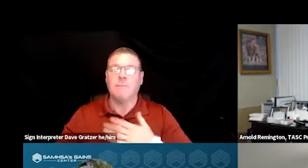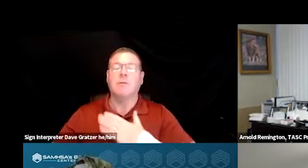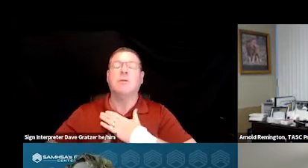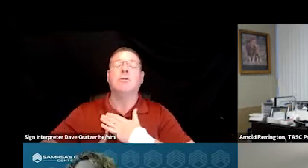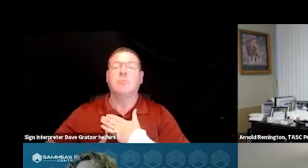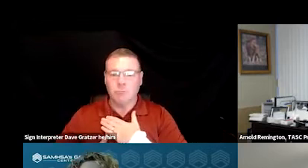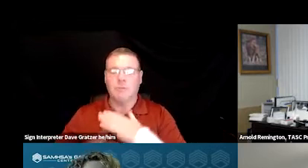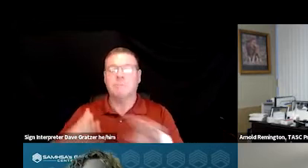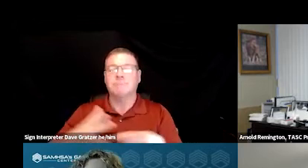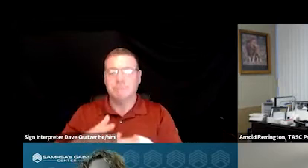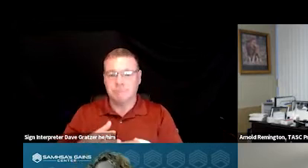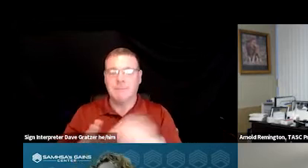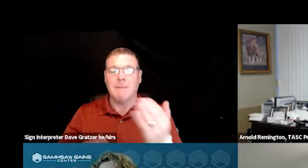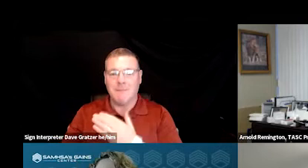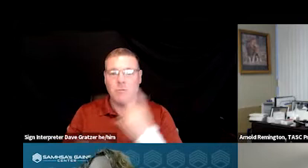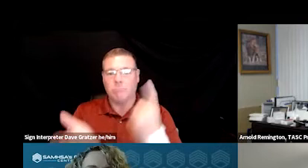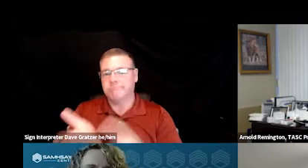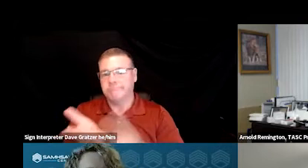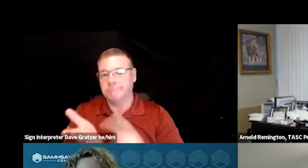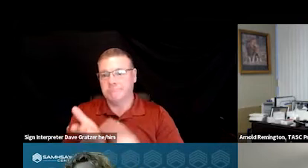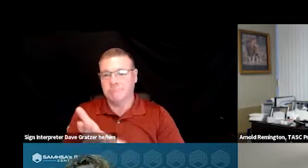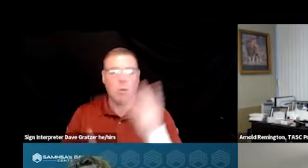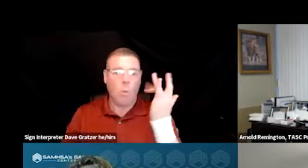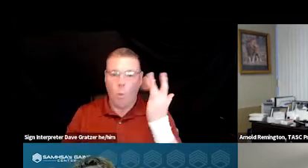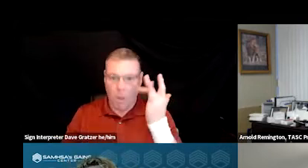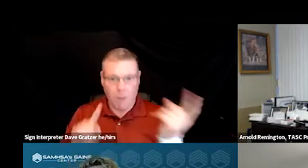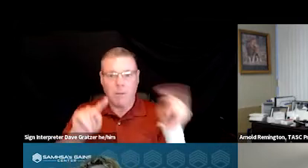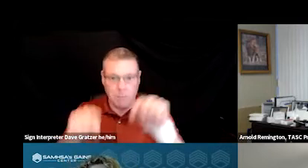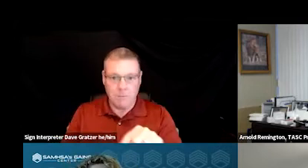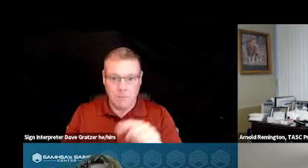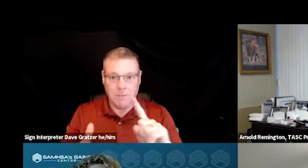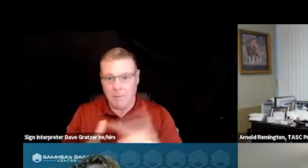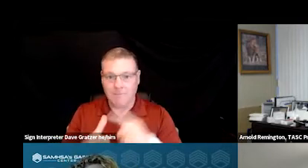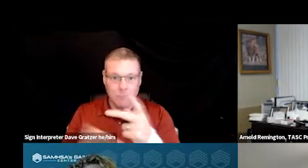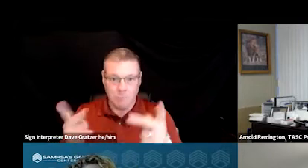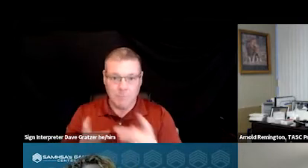before they really got into the discussion of had brought them there to us that particular day.